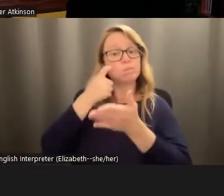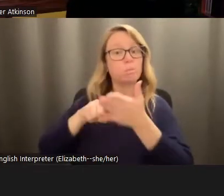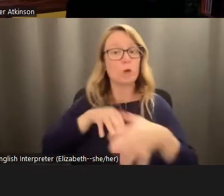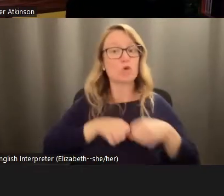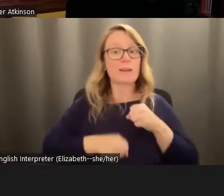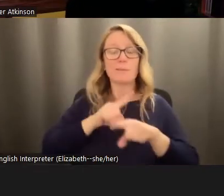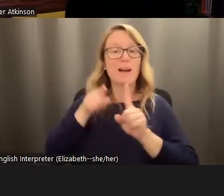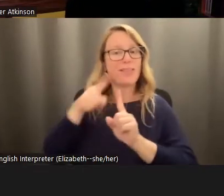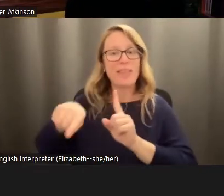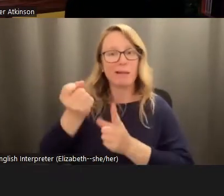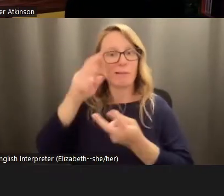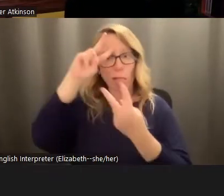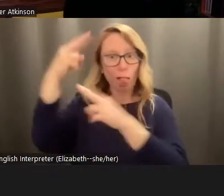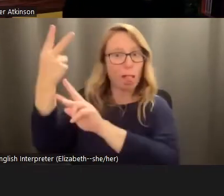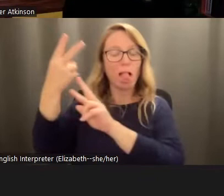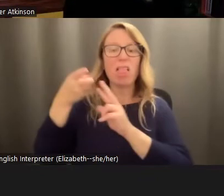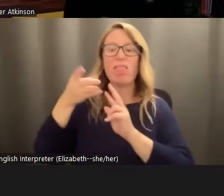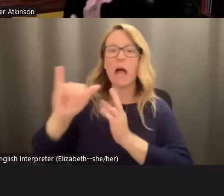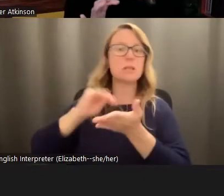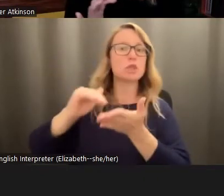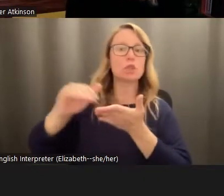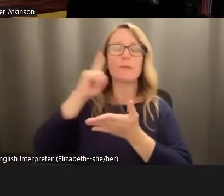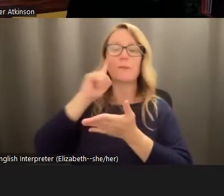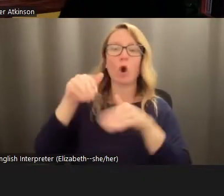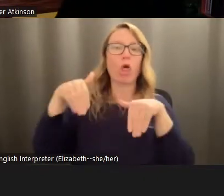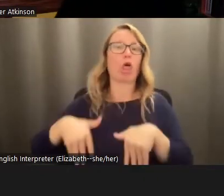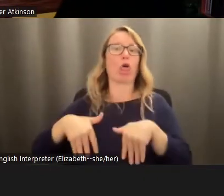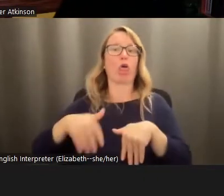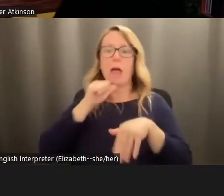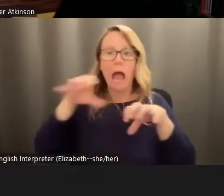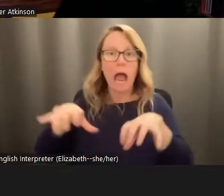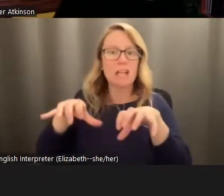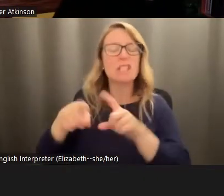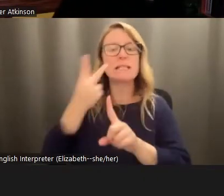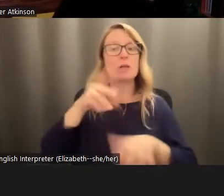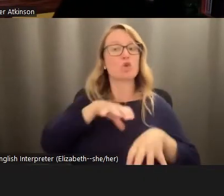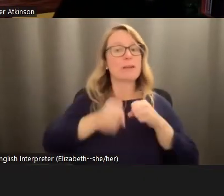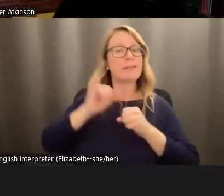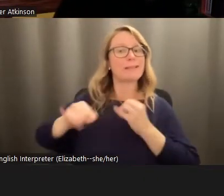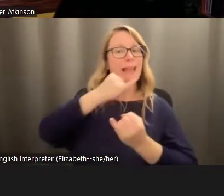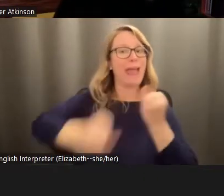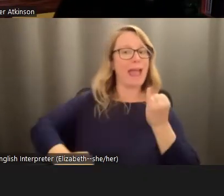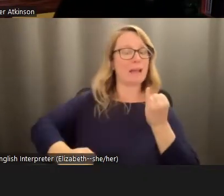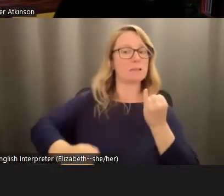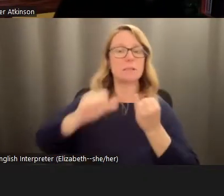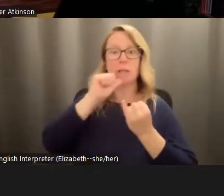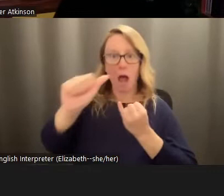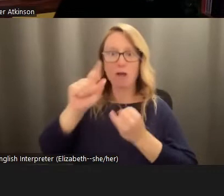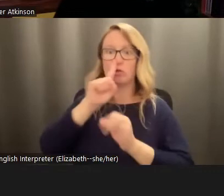as an excuse for inaction. They see grief as an endpoint rather than a doorway, as Margaret Klein, Solomon so beautifully